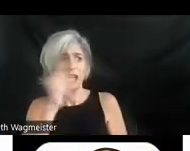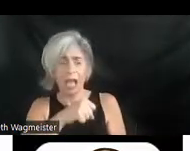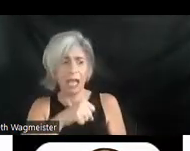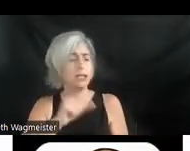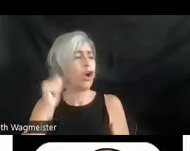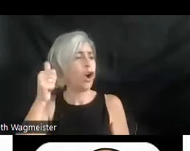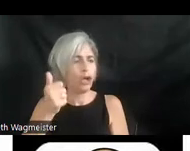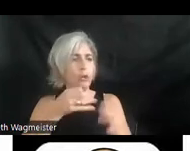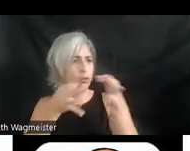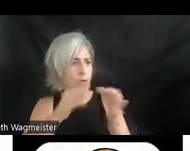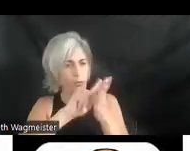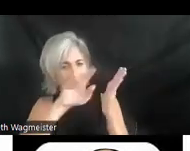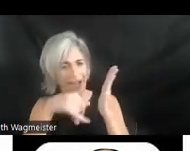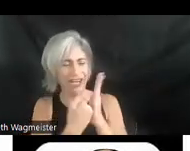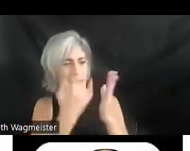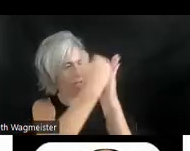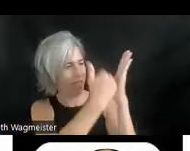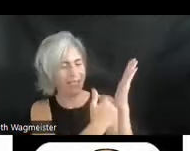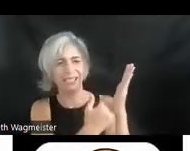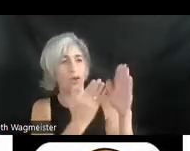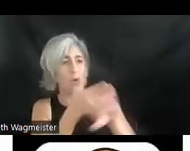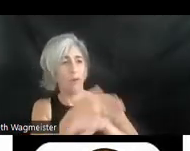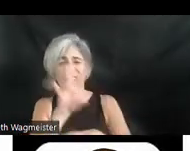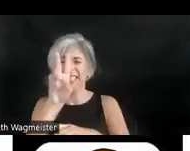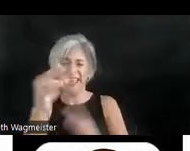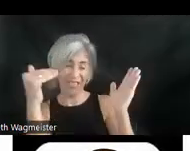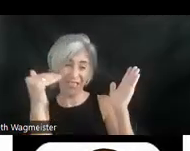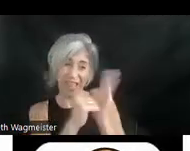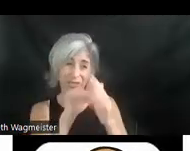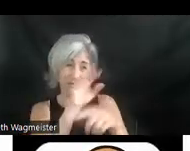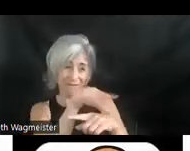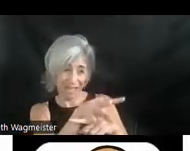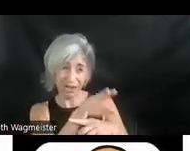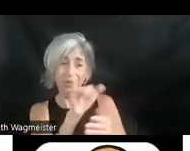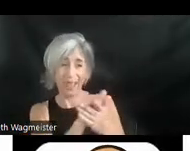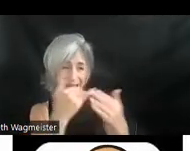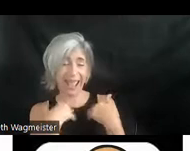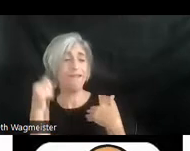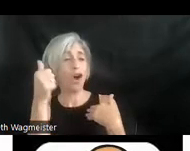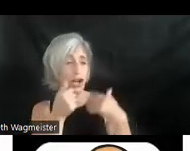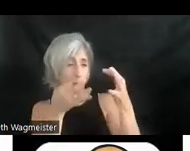project we list now I think over seven thousand videos that have audio description. And many